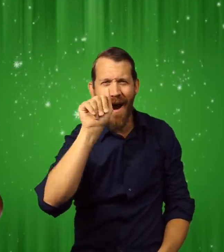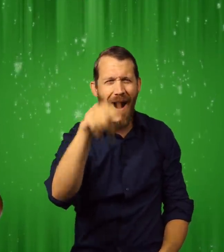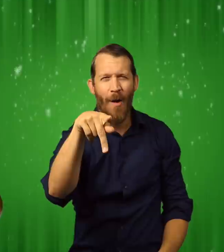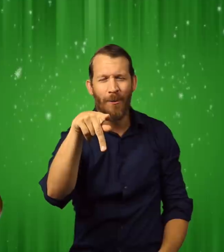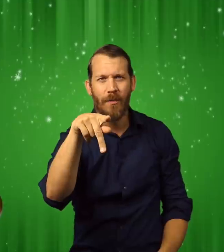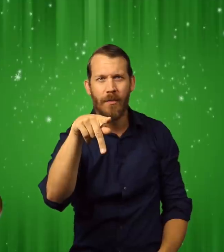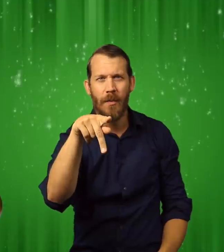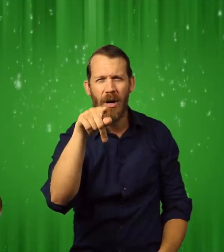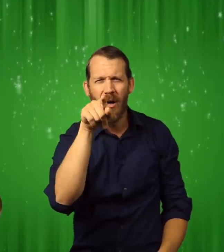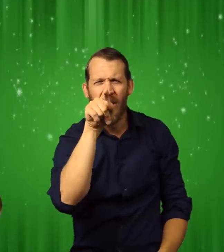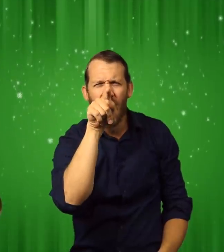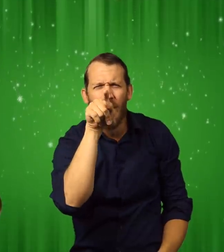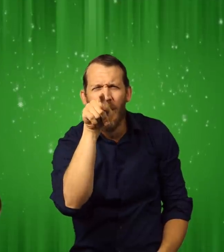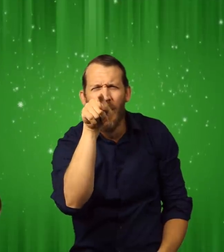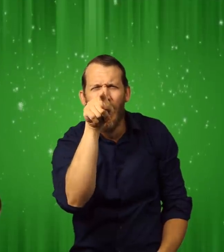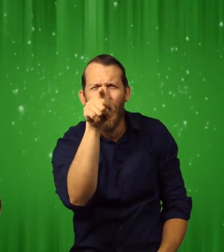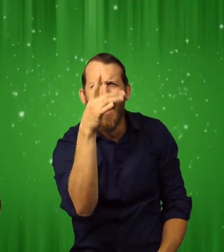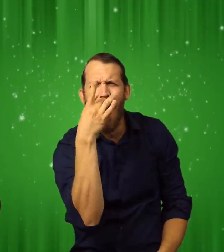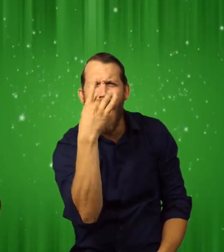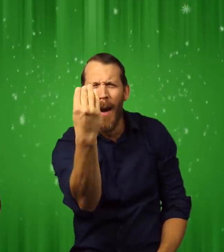Lights appeared in the distance.